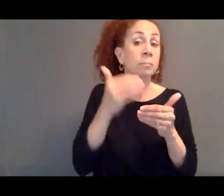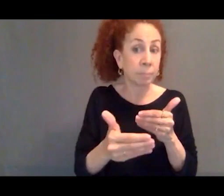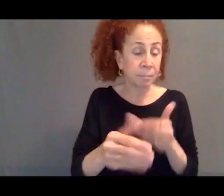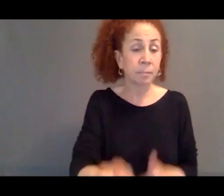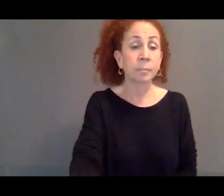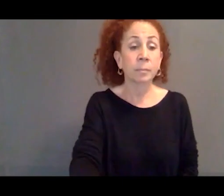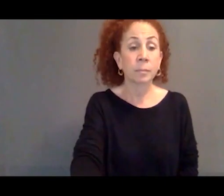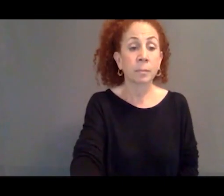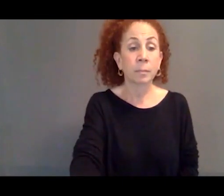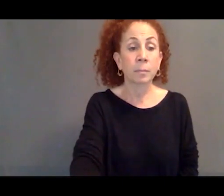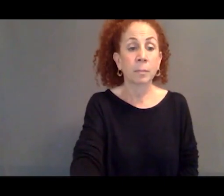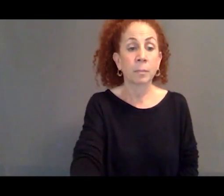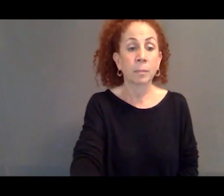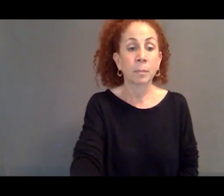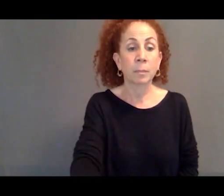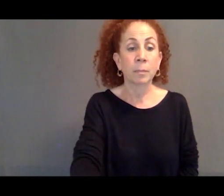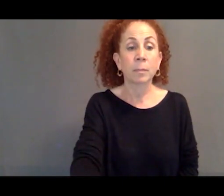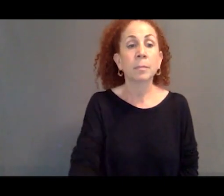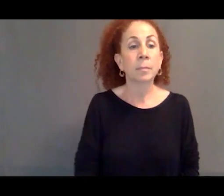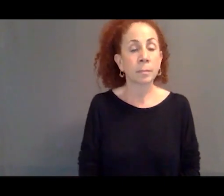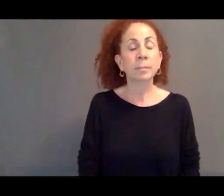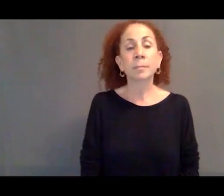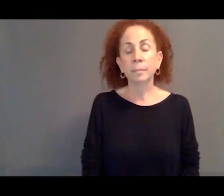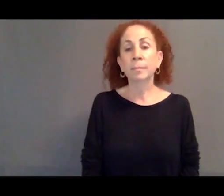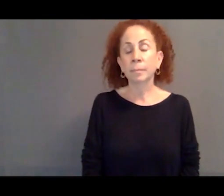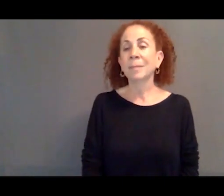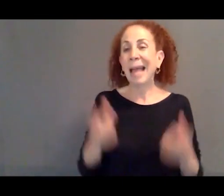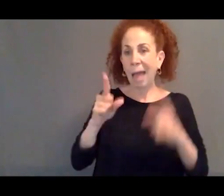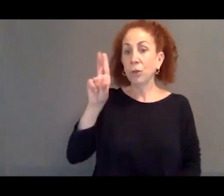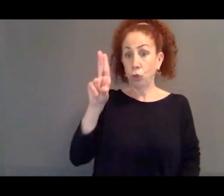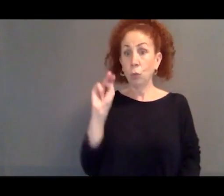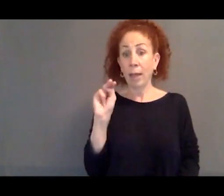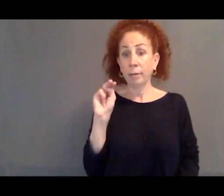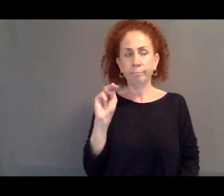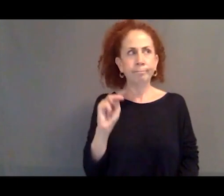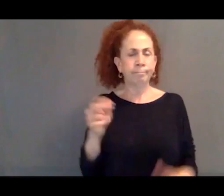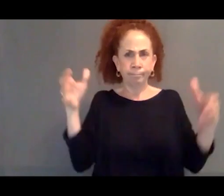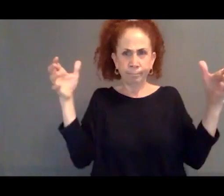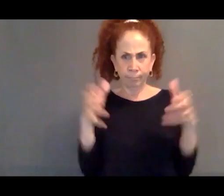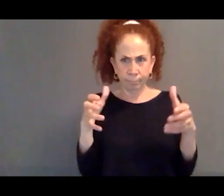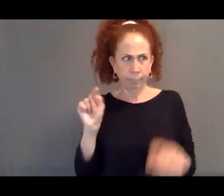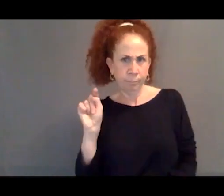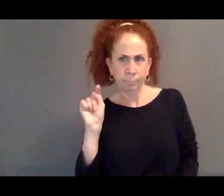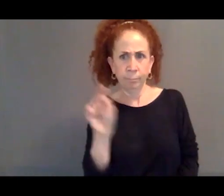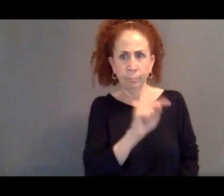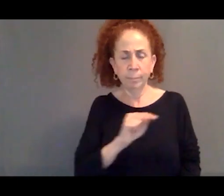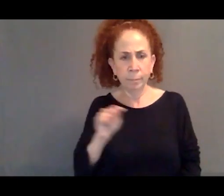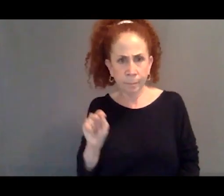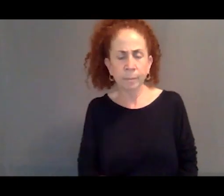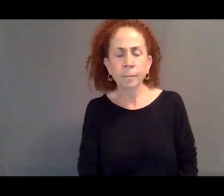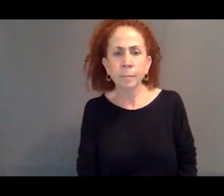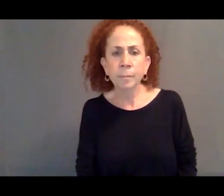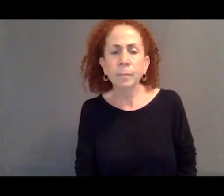the United Nations gathered together a group of conveners